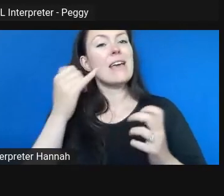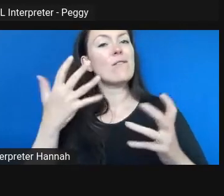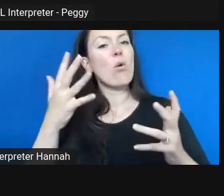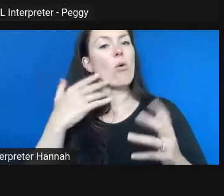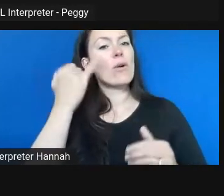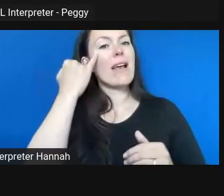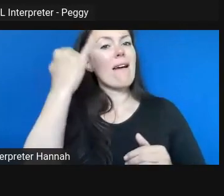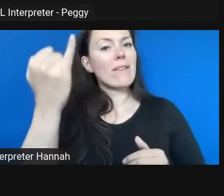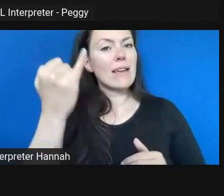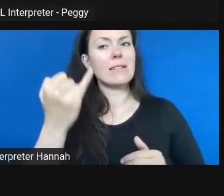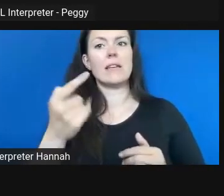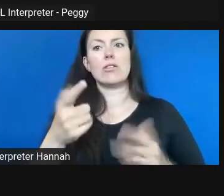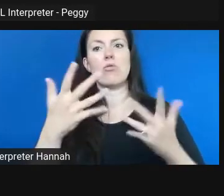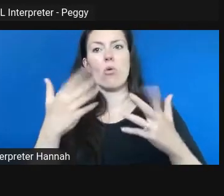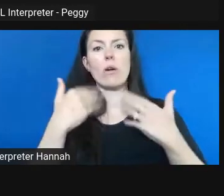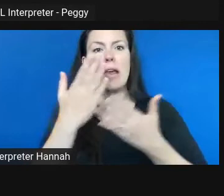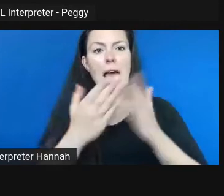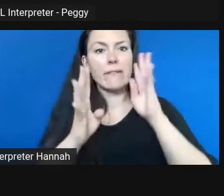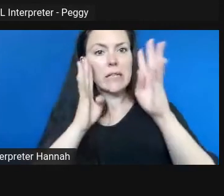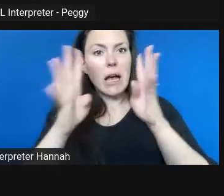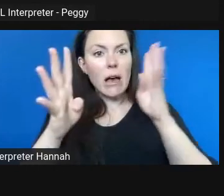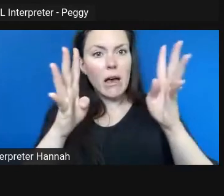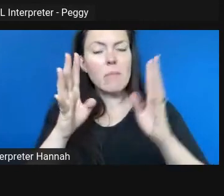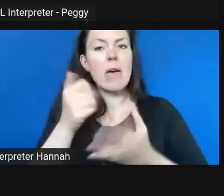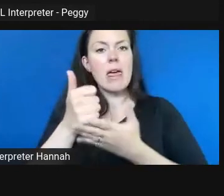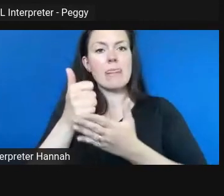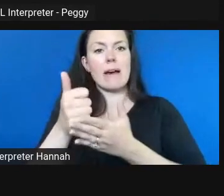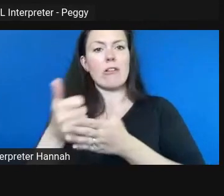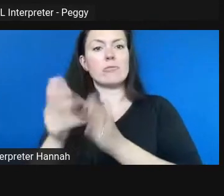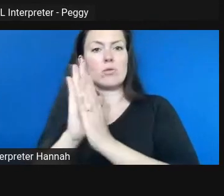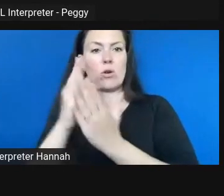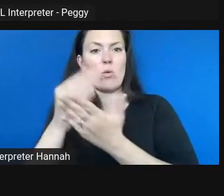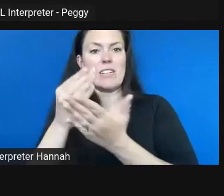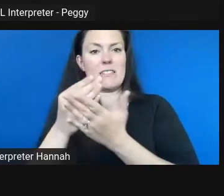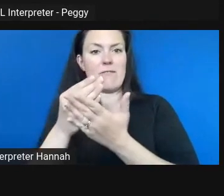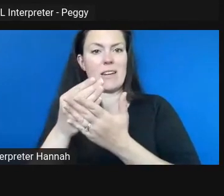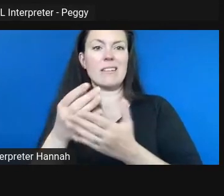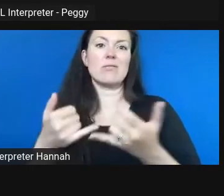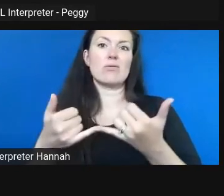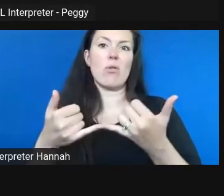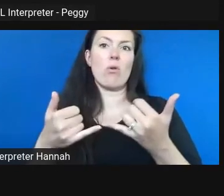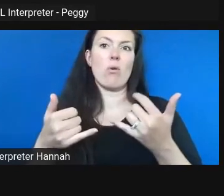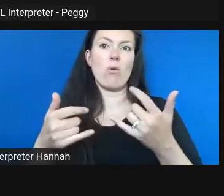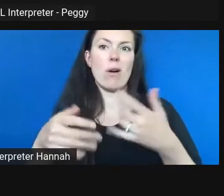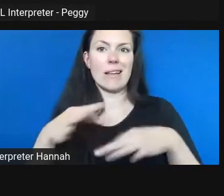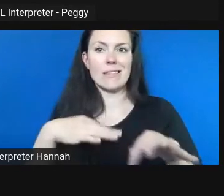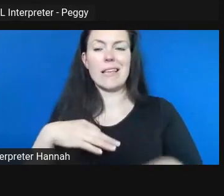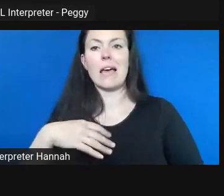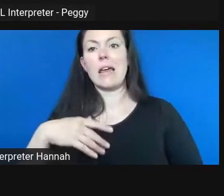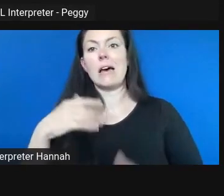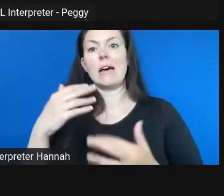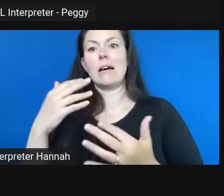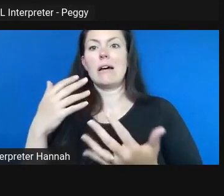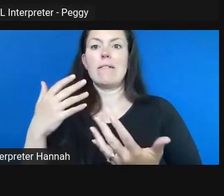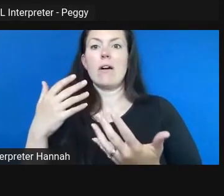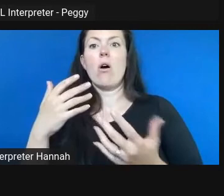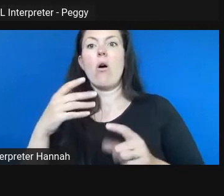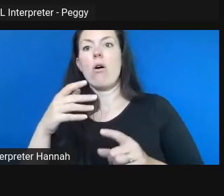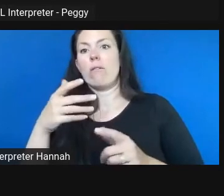do, it just helps, I think, to jump to the next one versus kind of waving your hands around and saying we really want to do this thing, kind of having